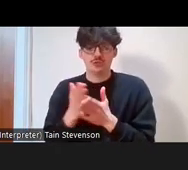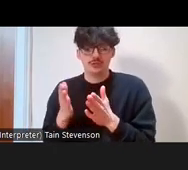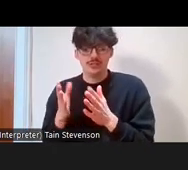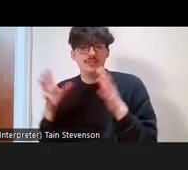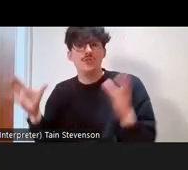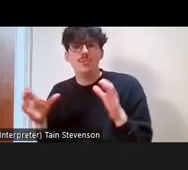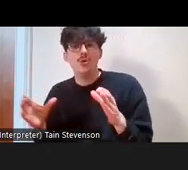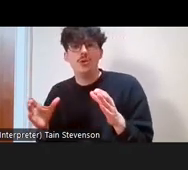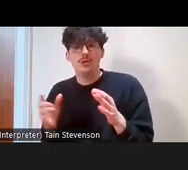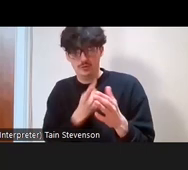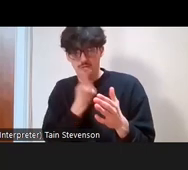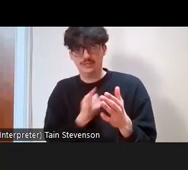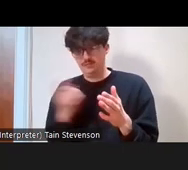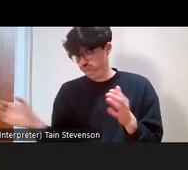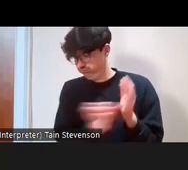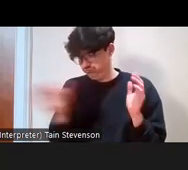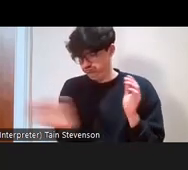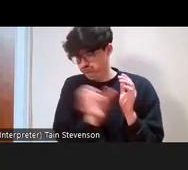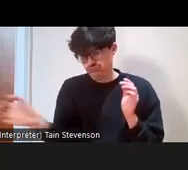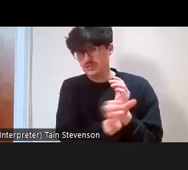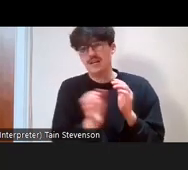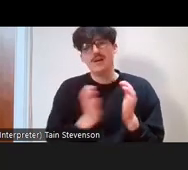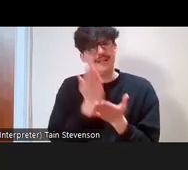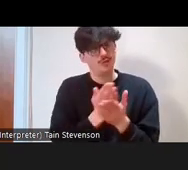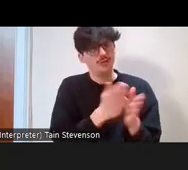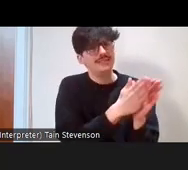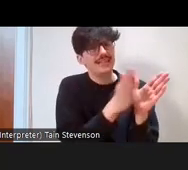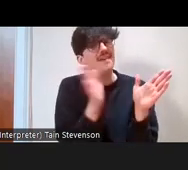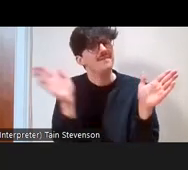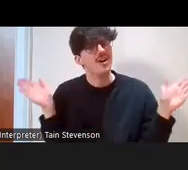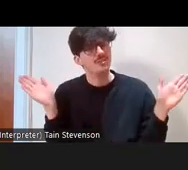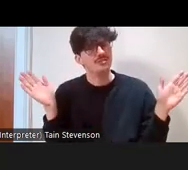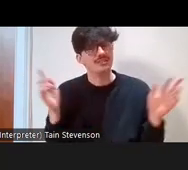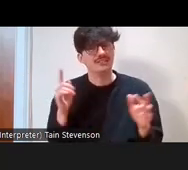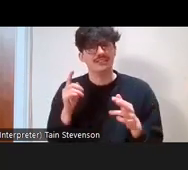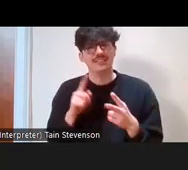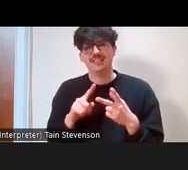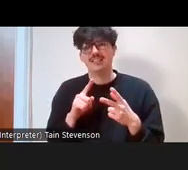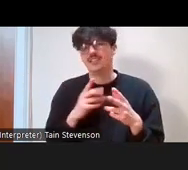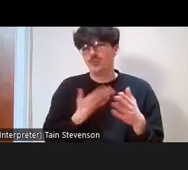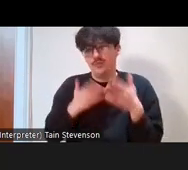from is diverse and if it isn't that you are also maybe looking at other organisations to work with.